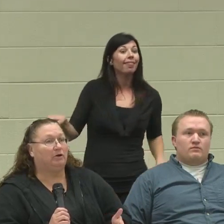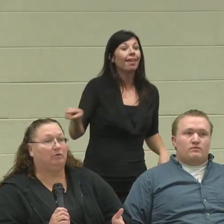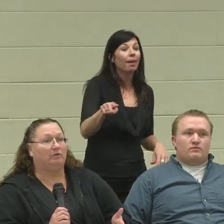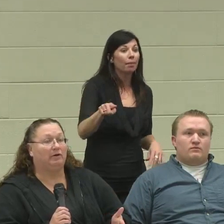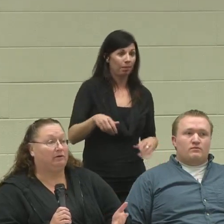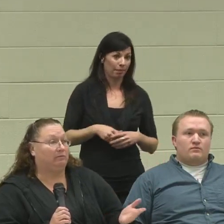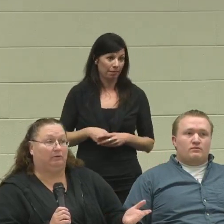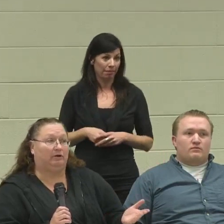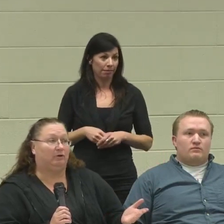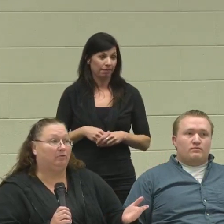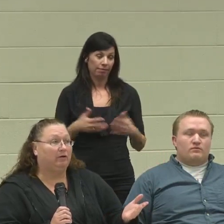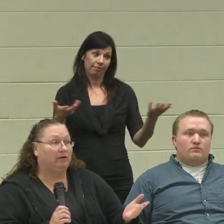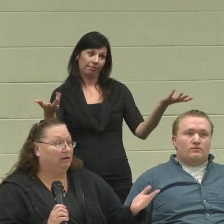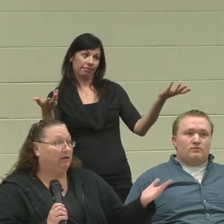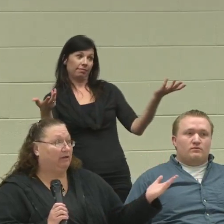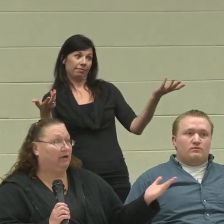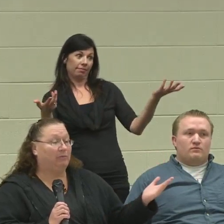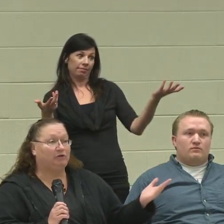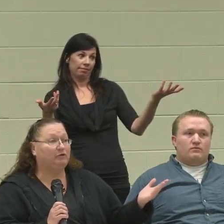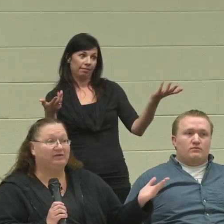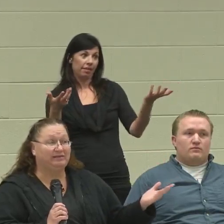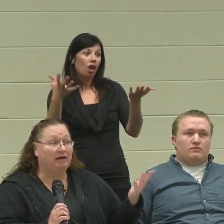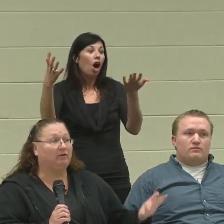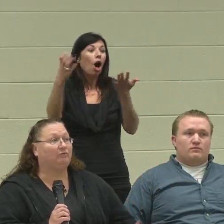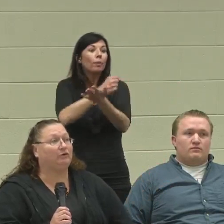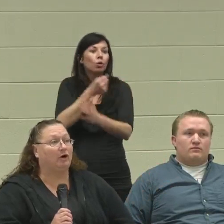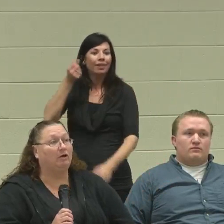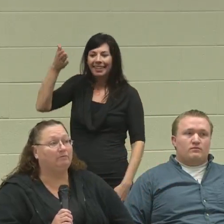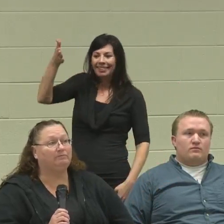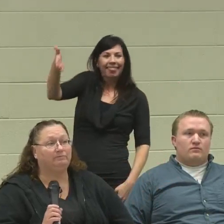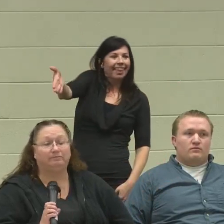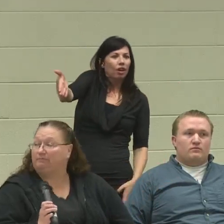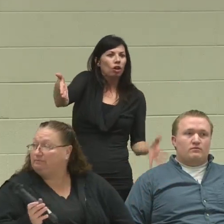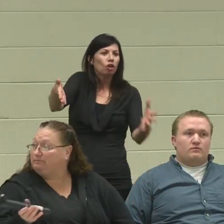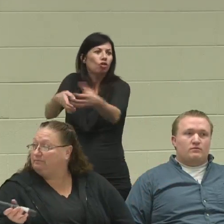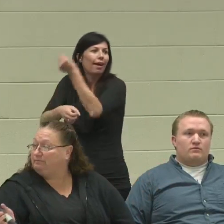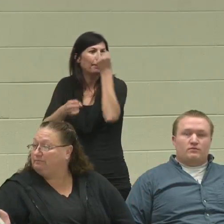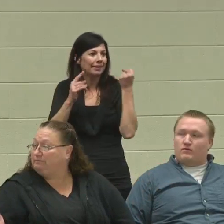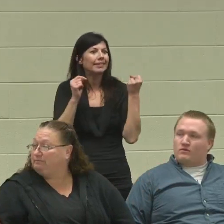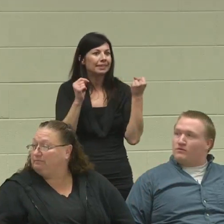So, you know, the opportunity is out there for you all.